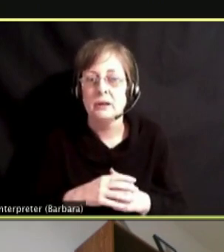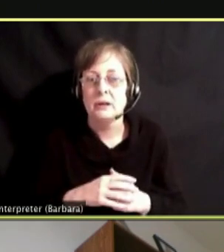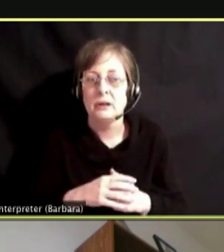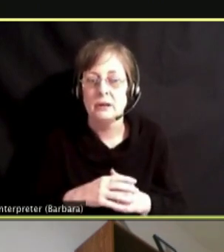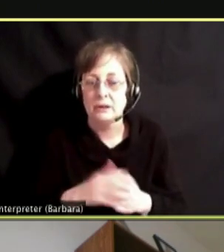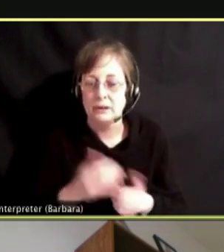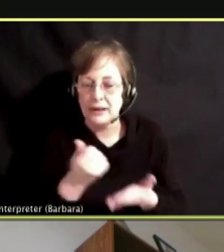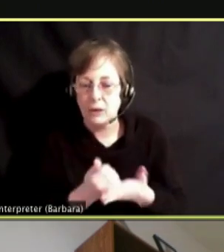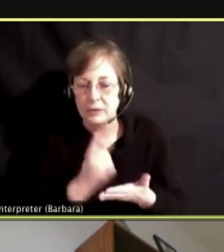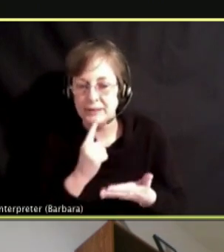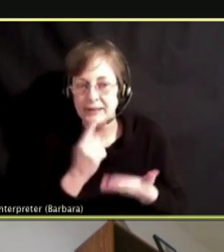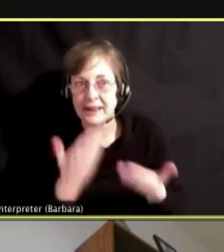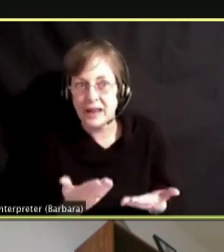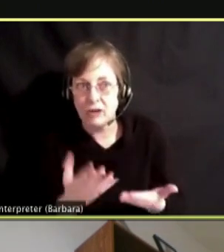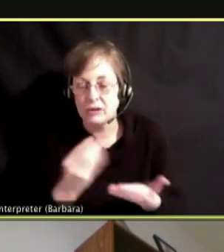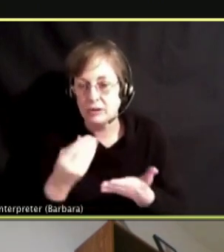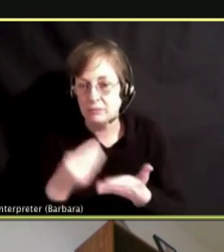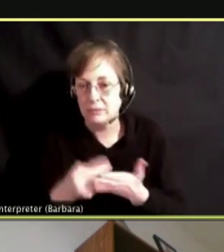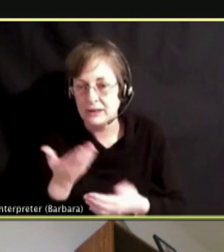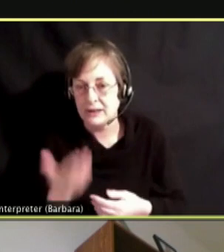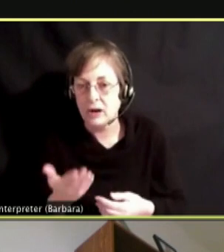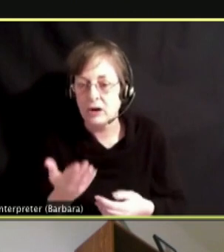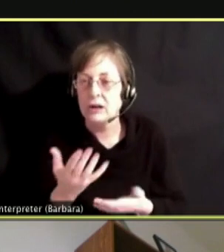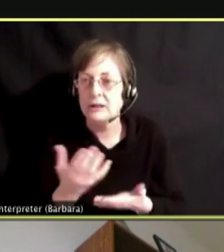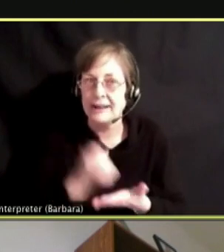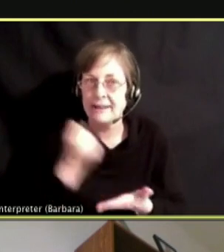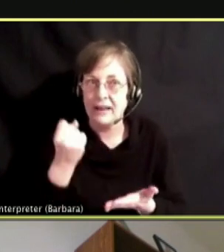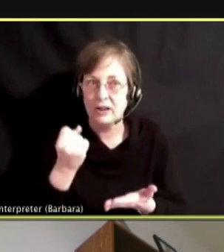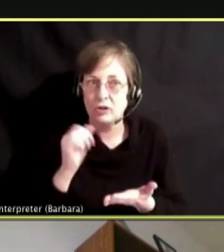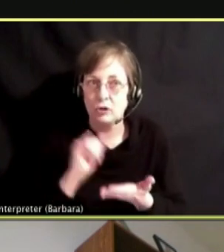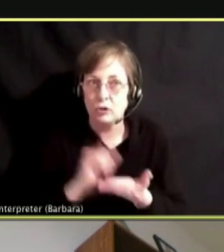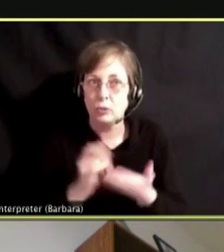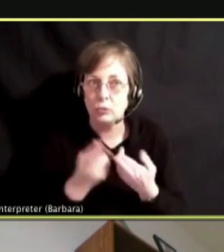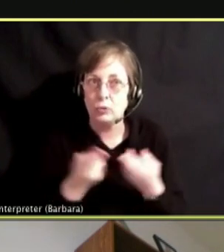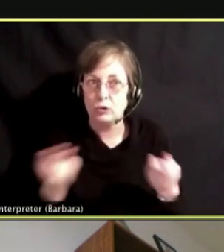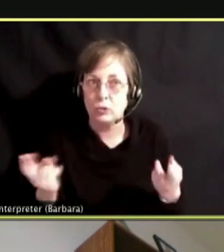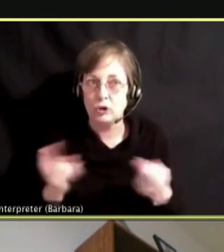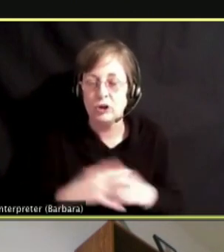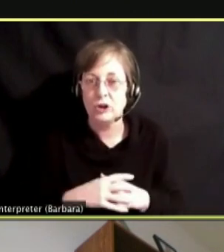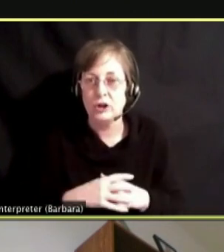TAKE UP THOSE RESOURCES AND DON'T HAVE THE SHAME OF HAVING TO DO THAT.